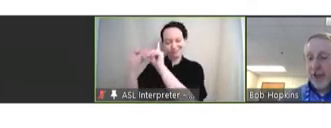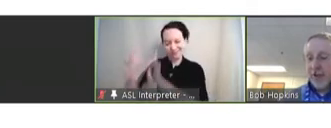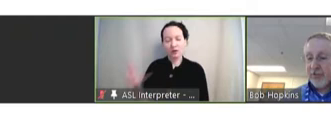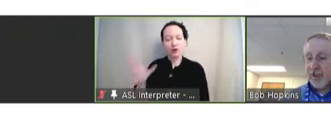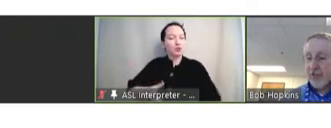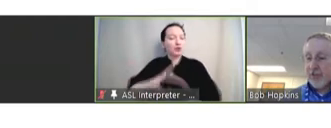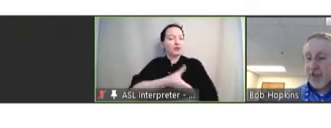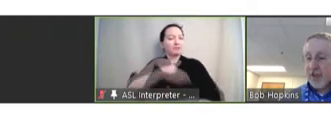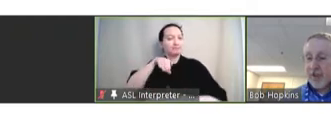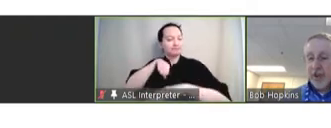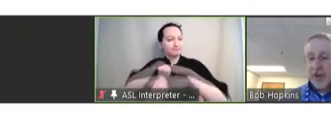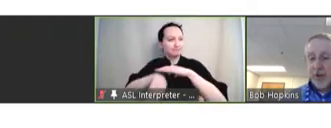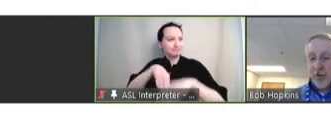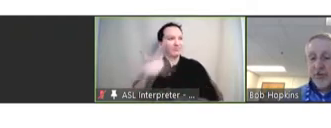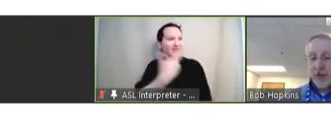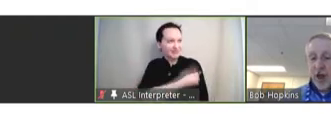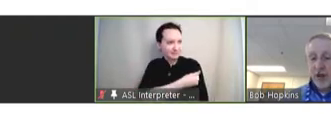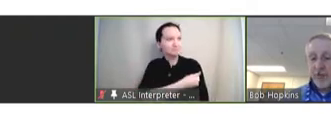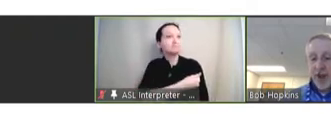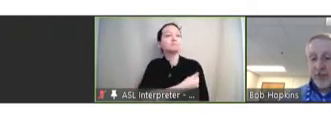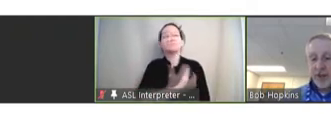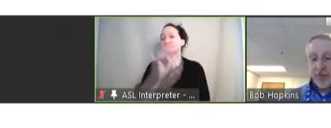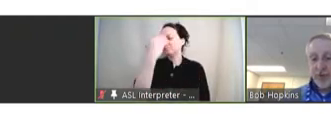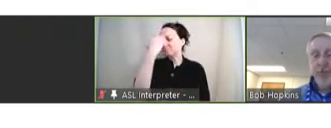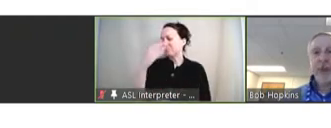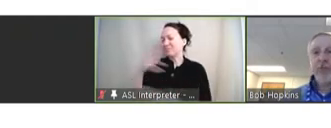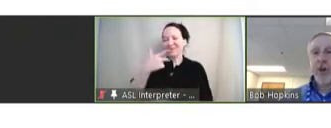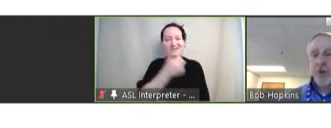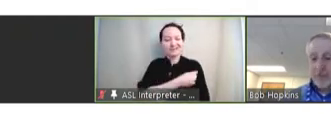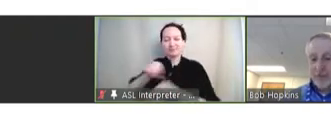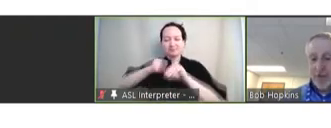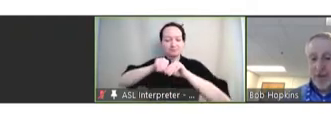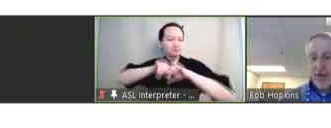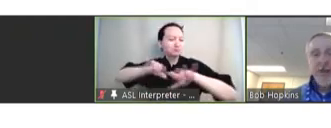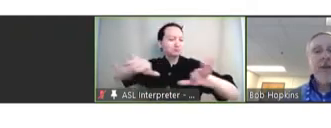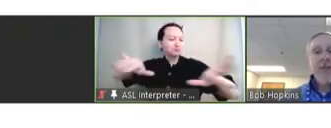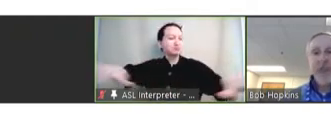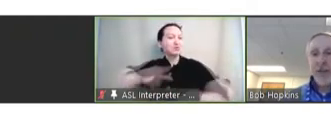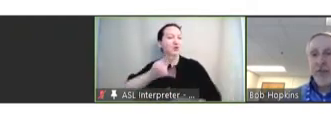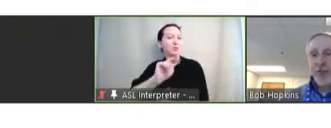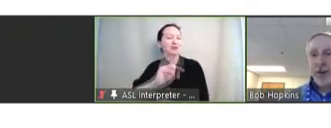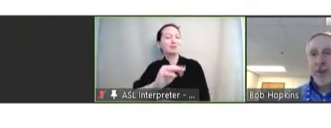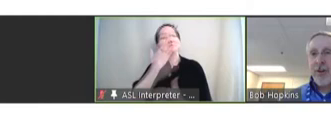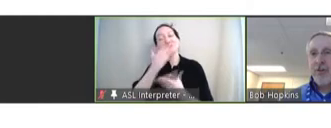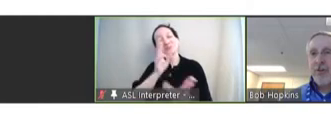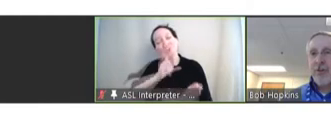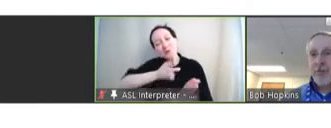access and increase knowledge of vaccines in New Mexico. Thank you for joining us, Dr. Stoltzfus.